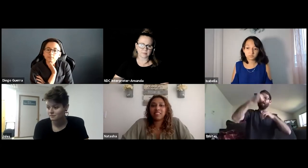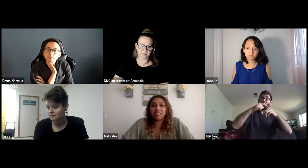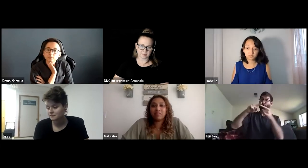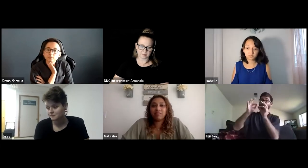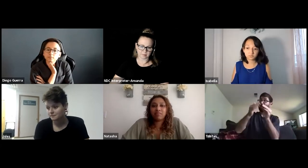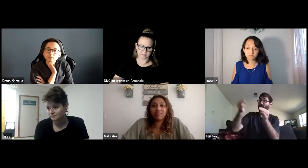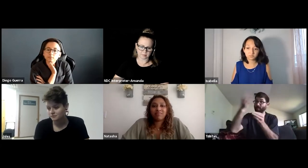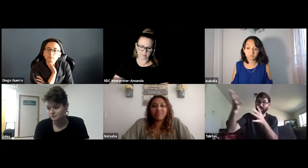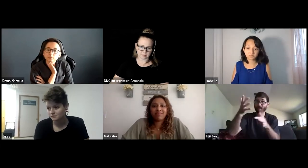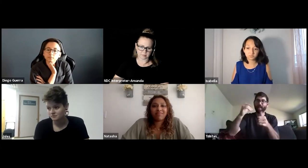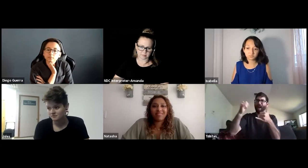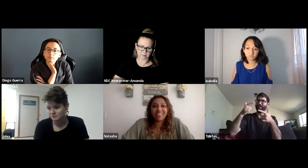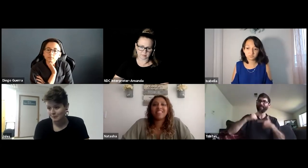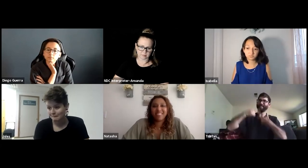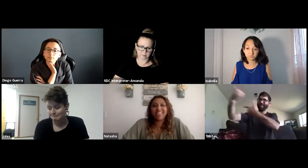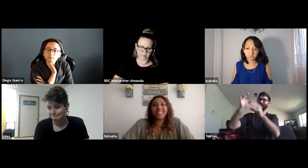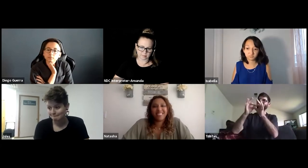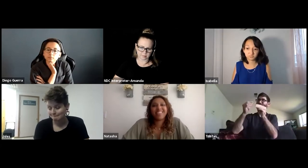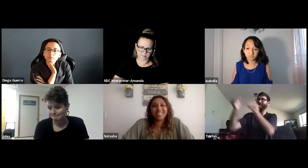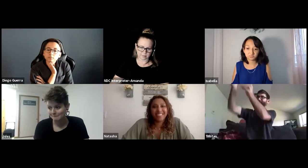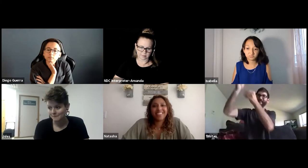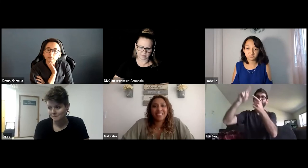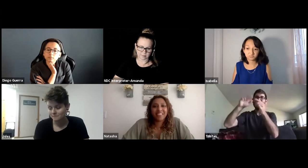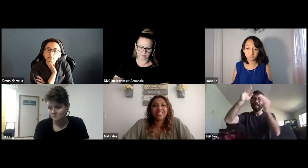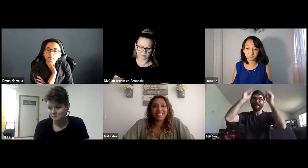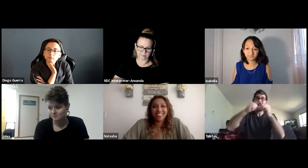Natasha, that's a fascinating answer. Because I tried preparing the interpreter,